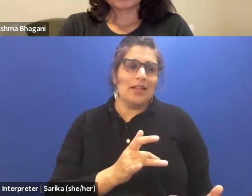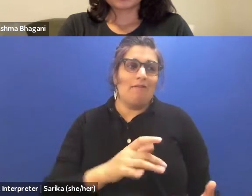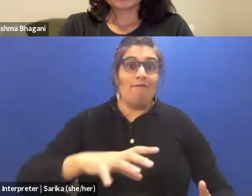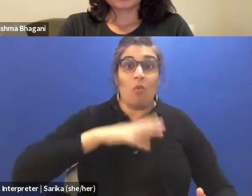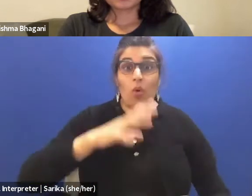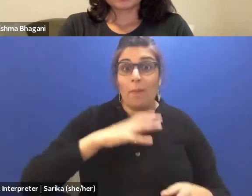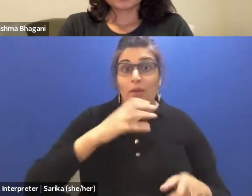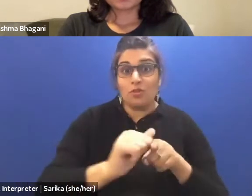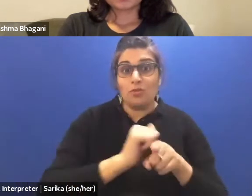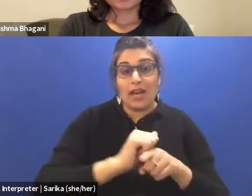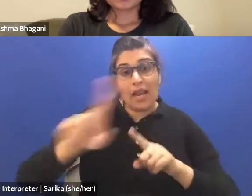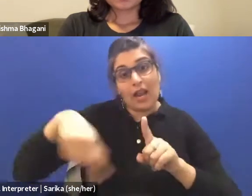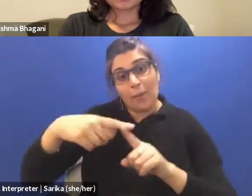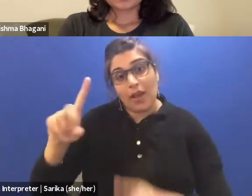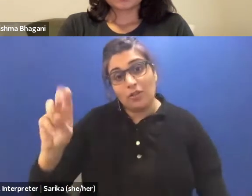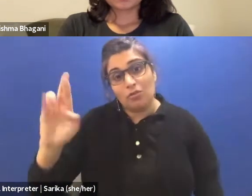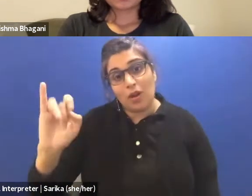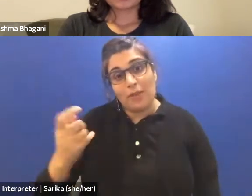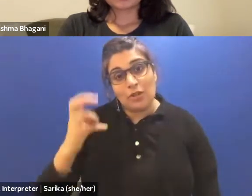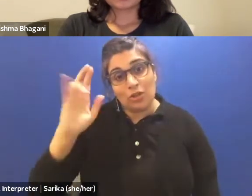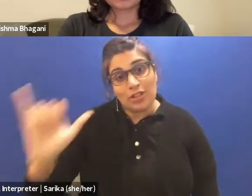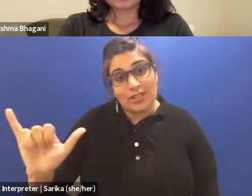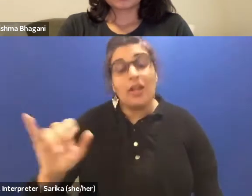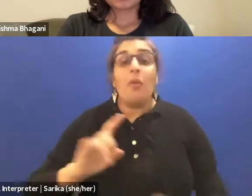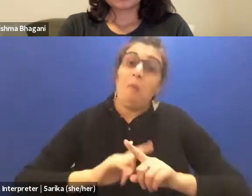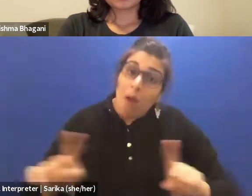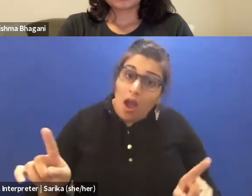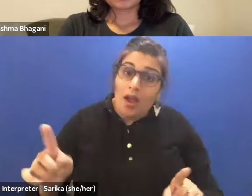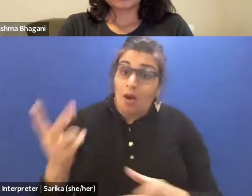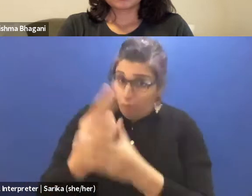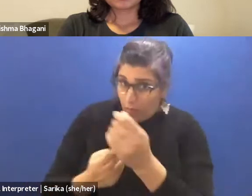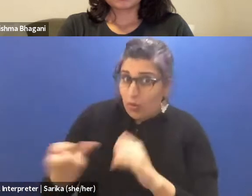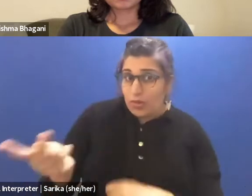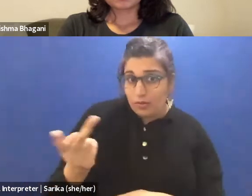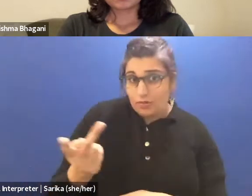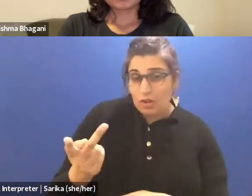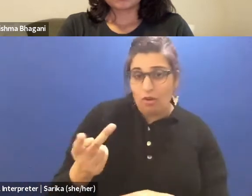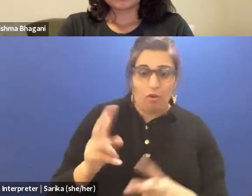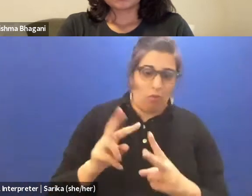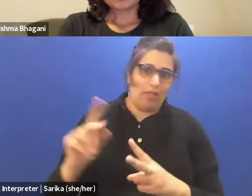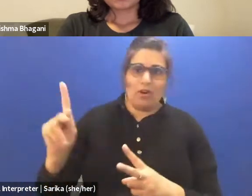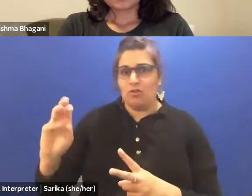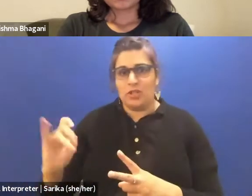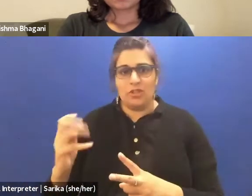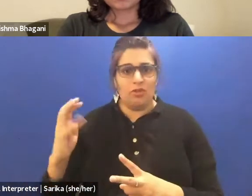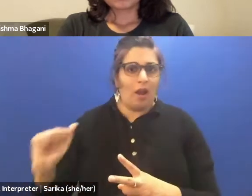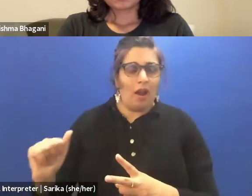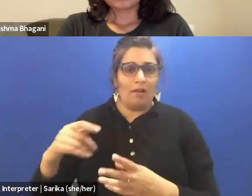as it were in dramaturgy. But what I'm hearing from both of you, whether it's Karishma speaking of it from the perspective